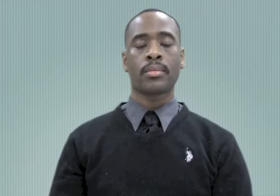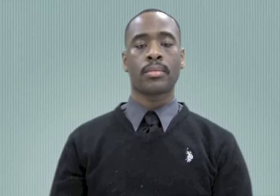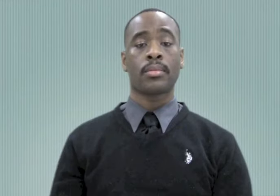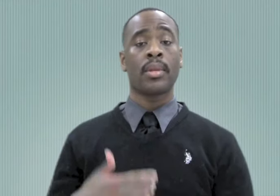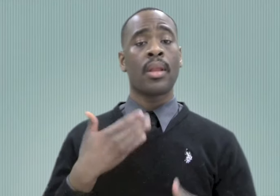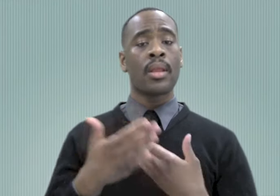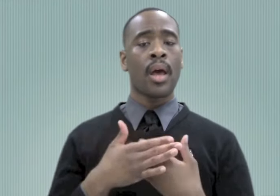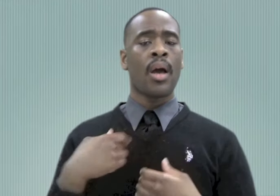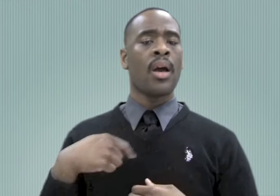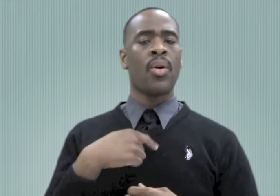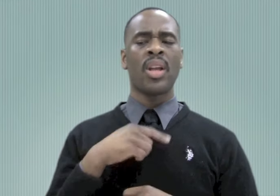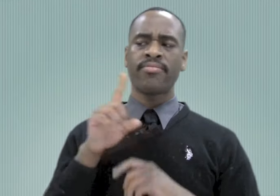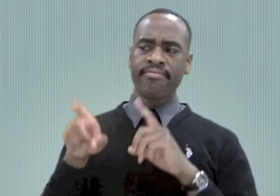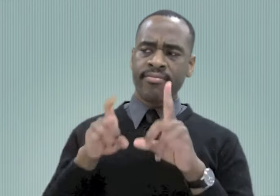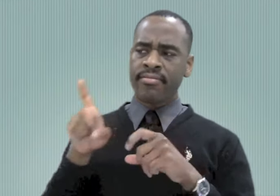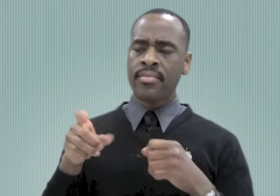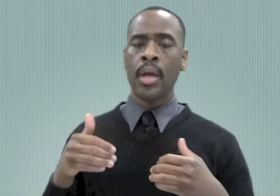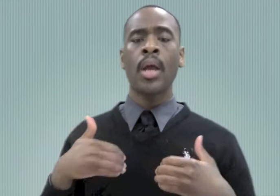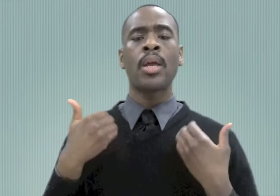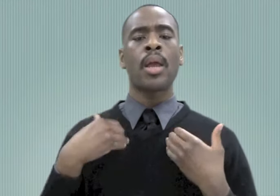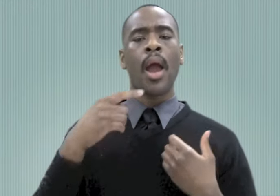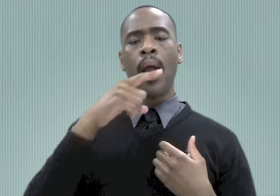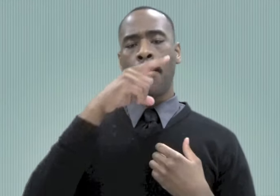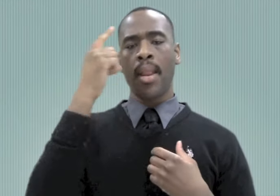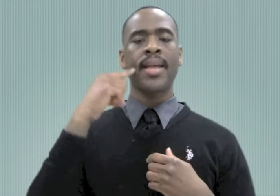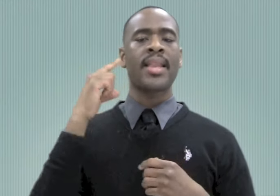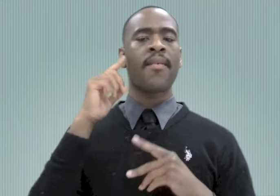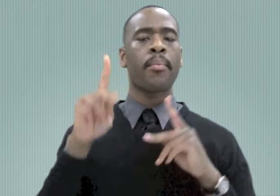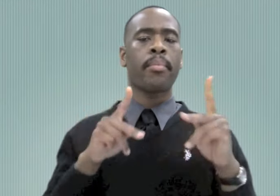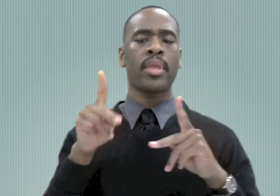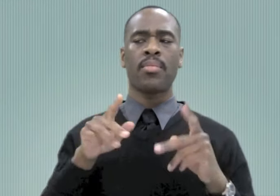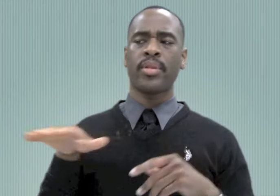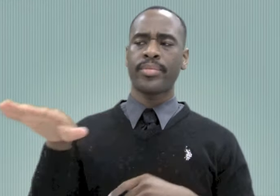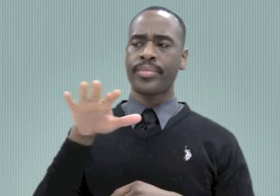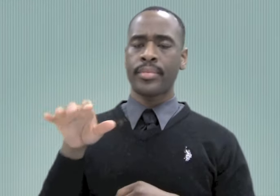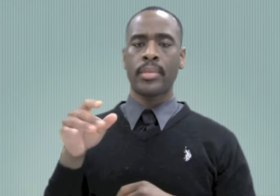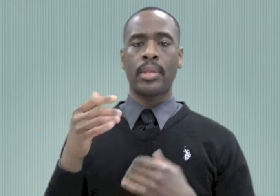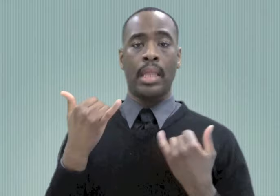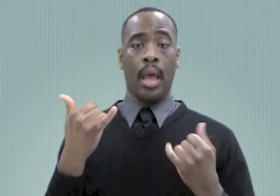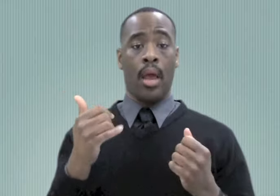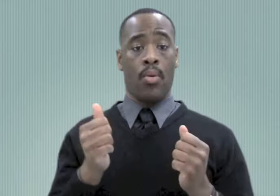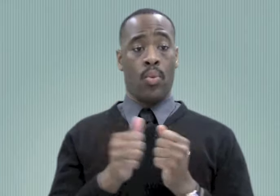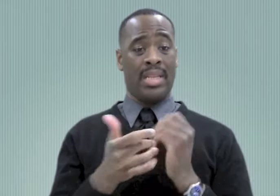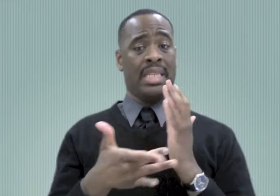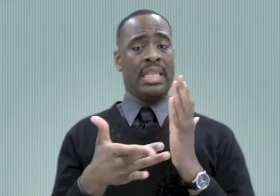We interviewed our young black participants with our thinking about the technology in their lives with social